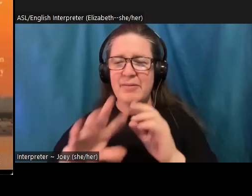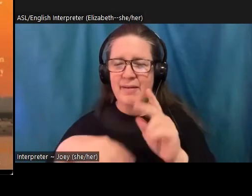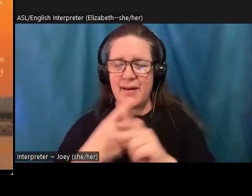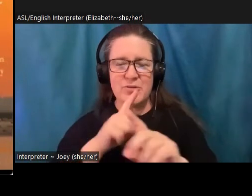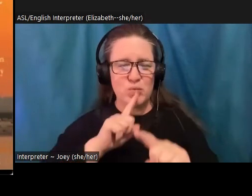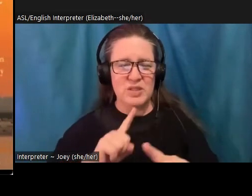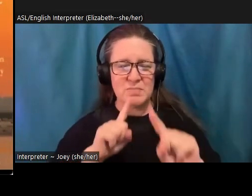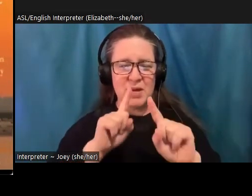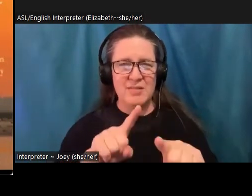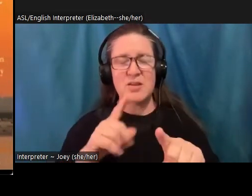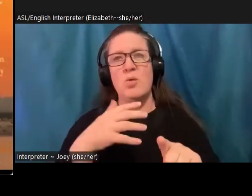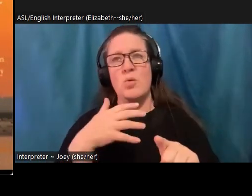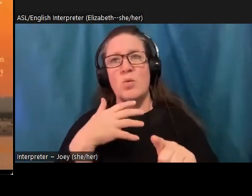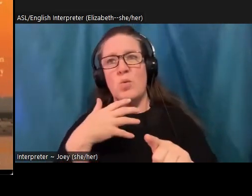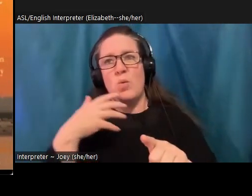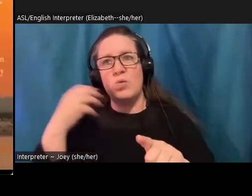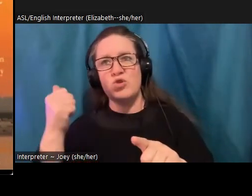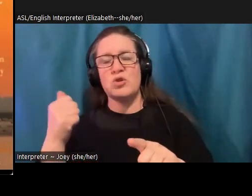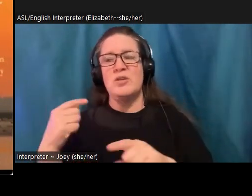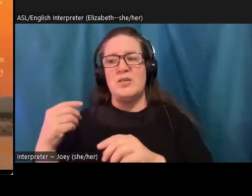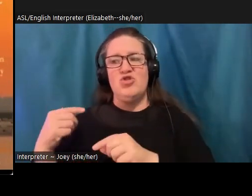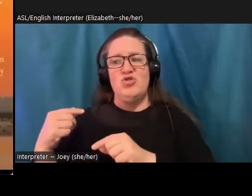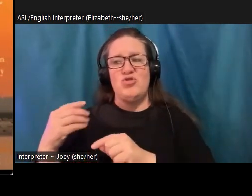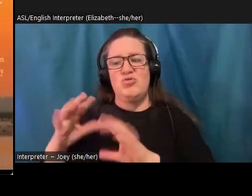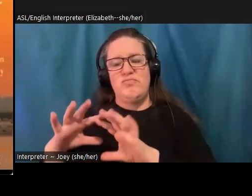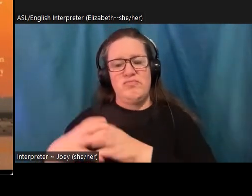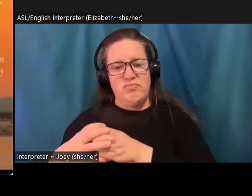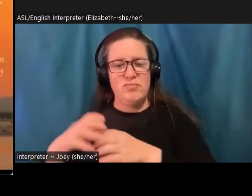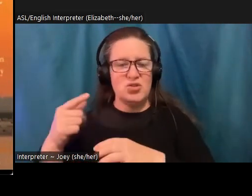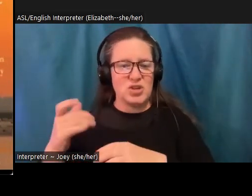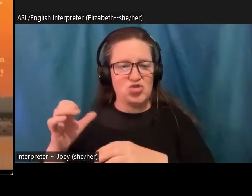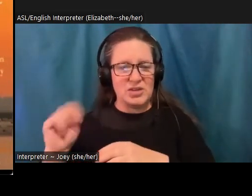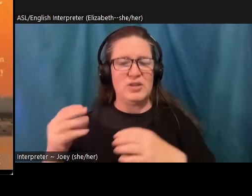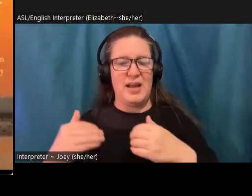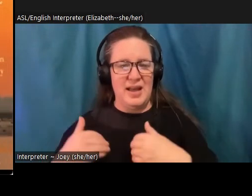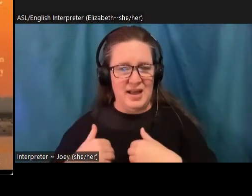generations have and how they can be learning from younger activists as well. So those are the ones that come to mind and